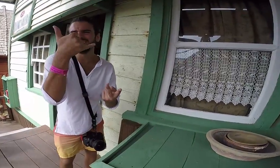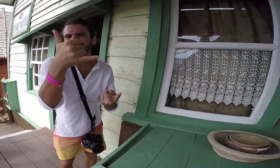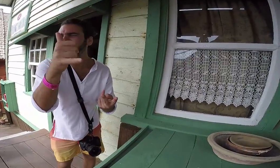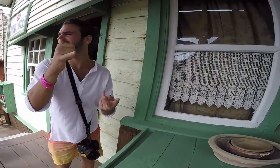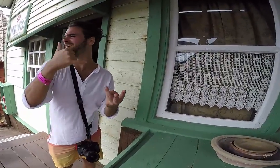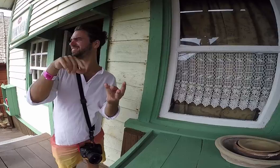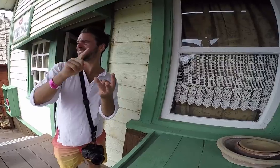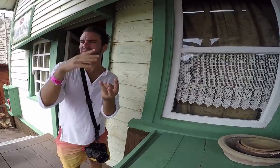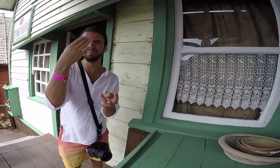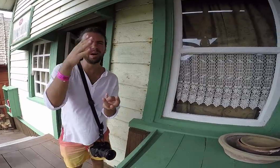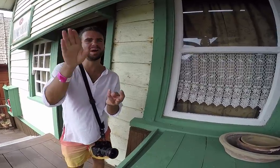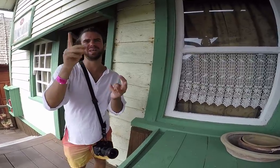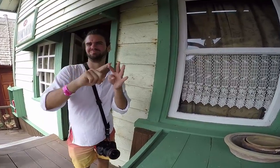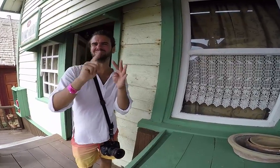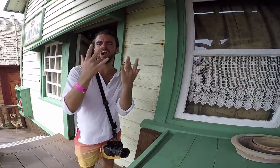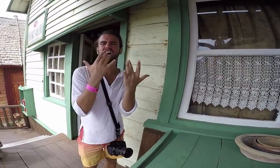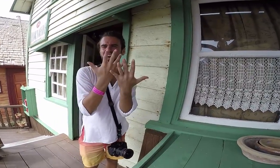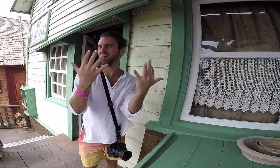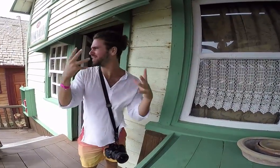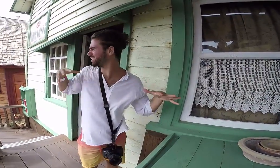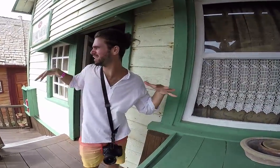You will see many colorful house here in the village.